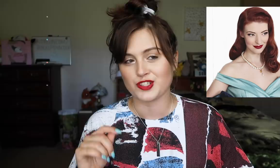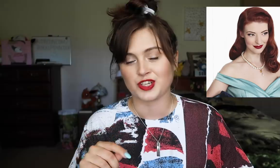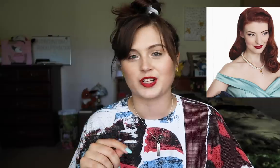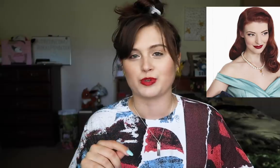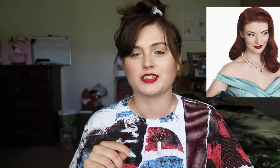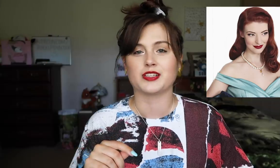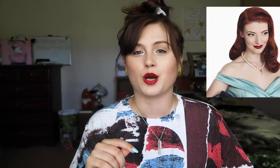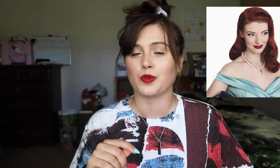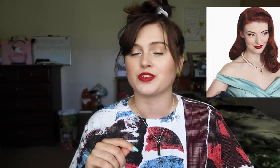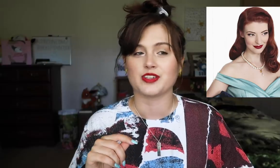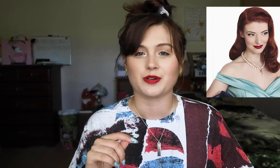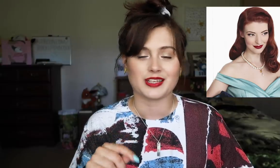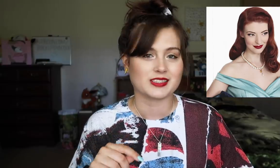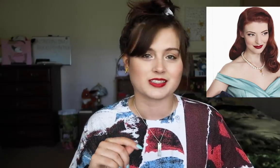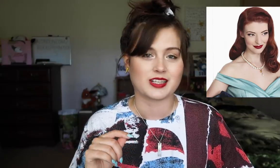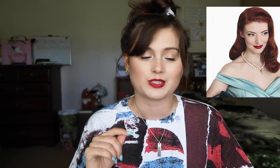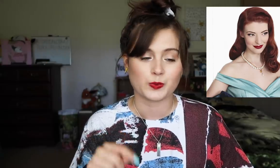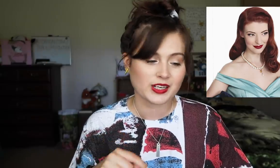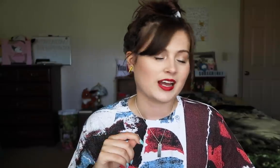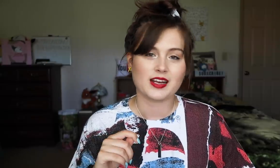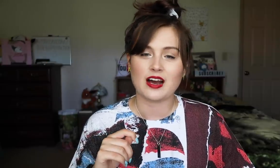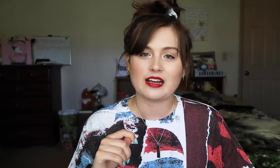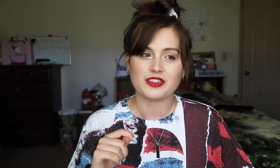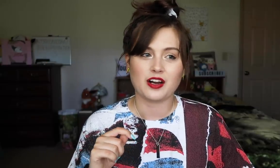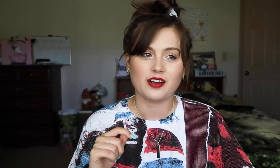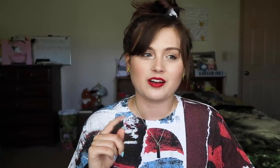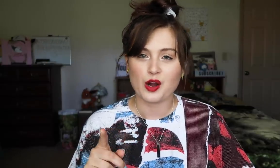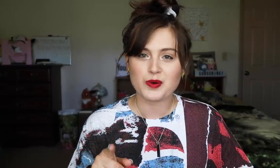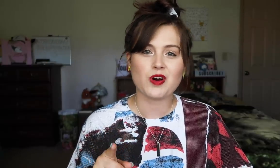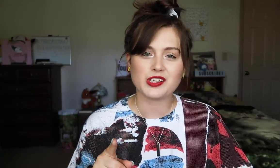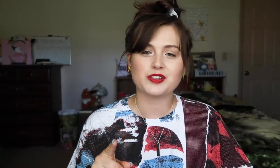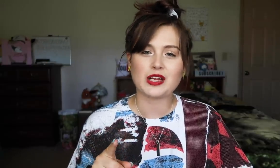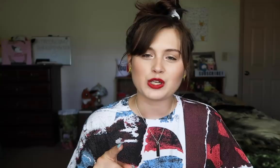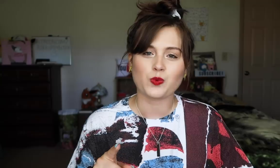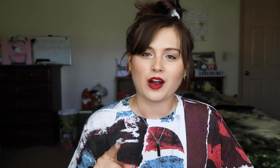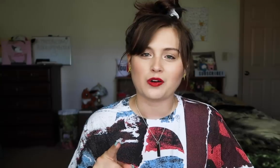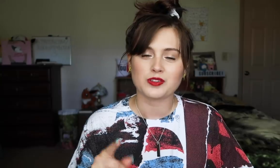She just recently uploaded a video like this last week and I thought, I've been wanting to do that as well,